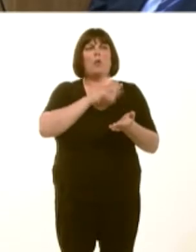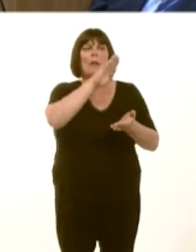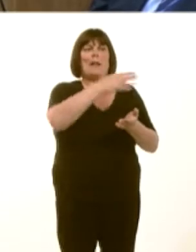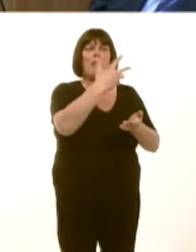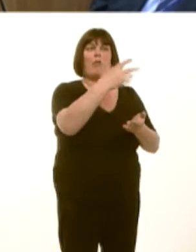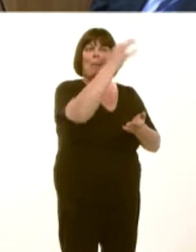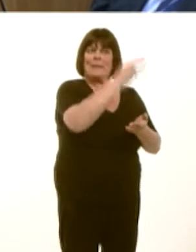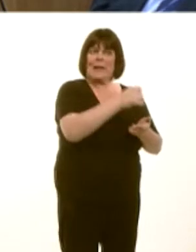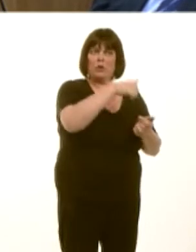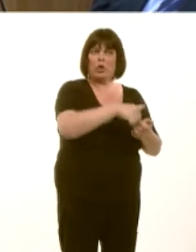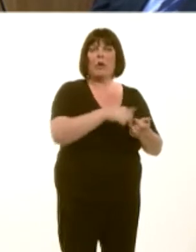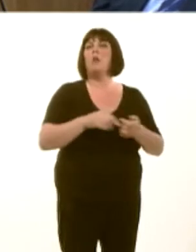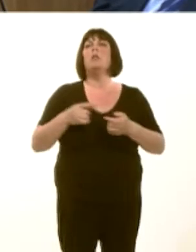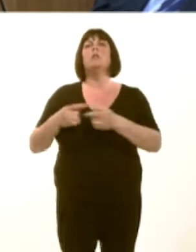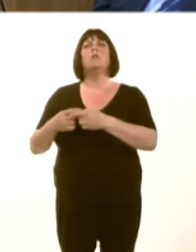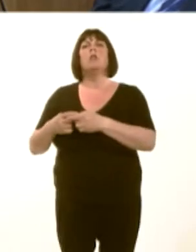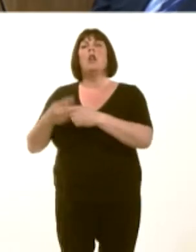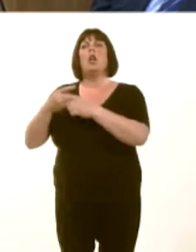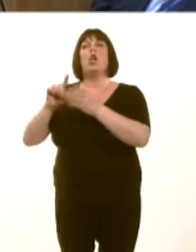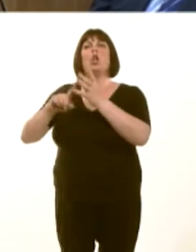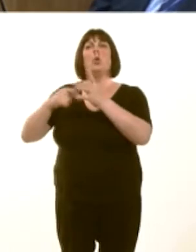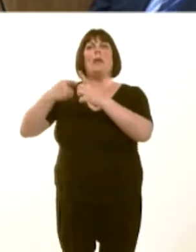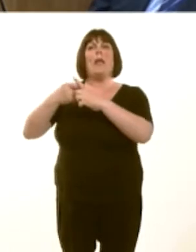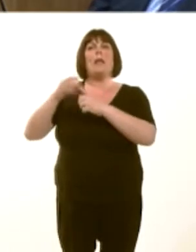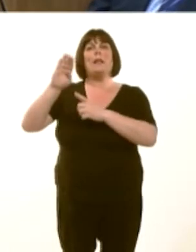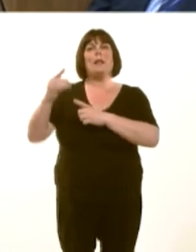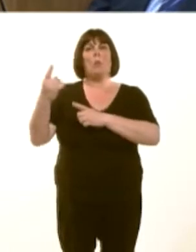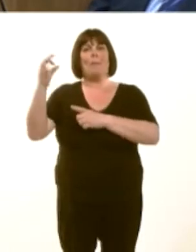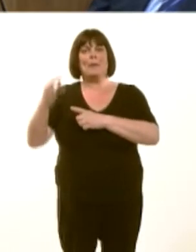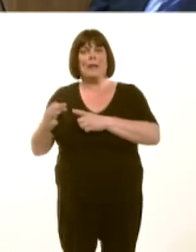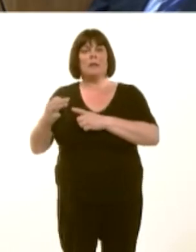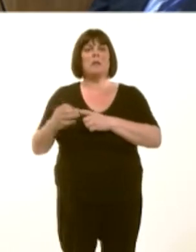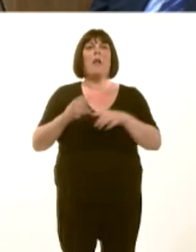It was 91 per cent from the UK Government as a whole, 78 per cent in Northern Ireland,